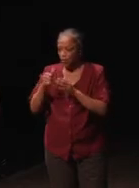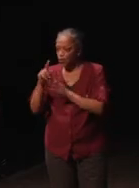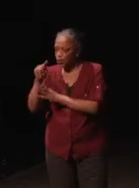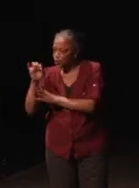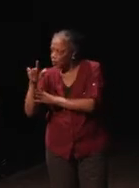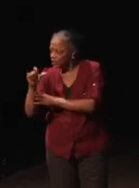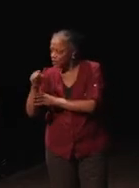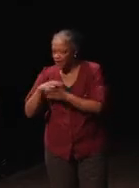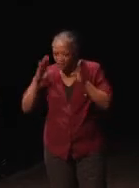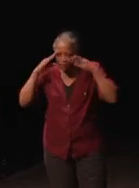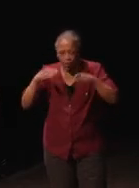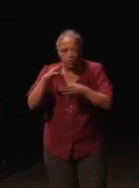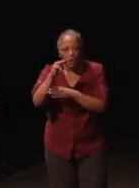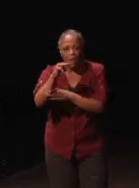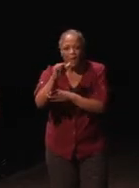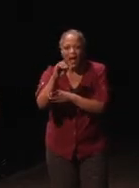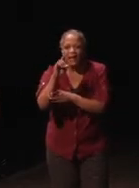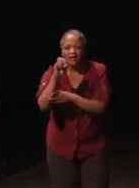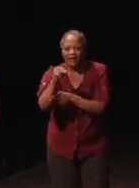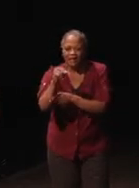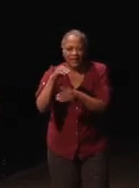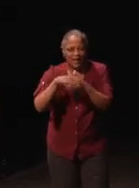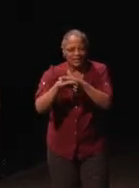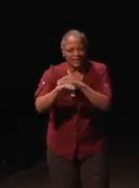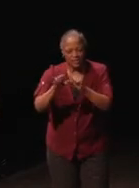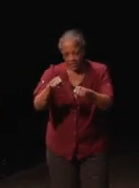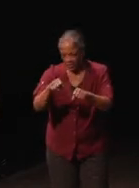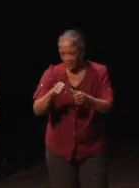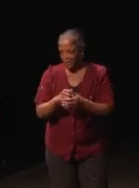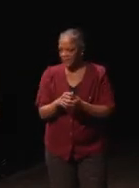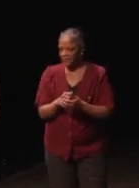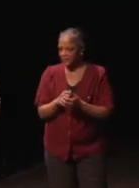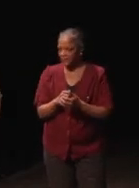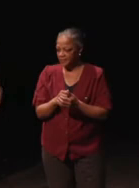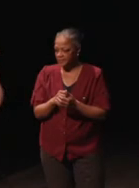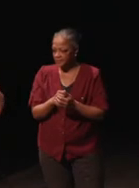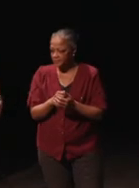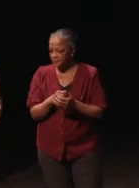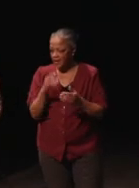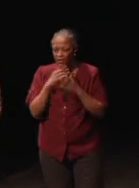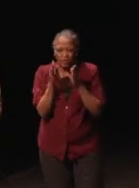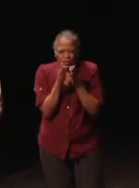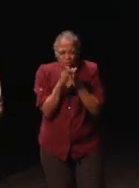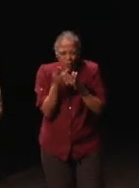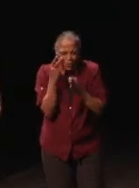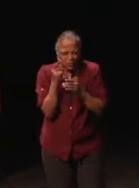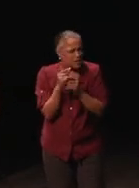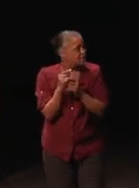I focused on manning and accessibility. So, I know it's way too small to see those boards,